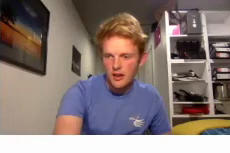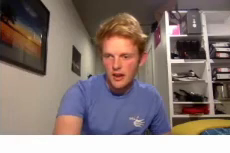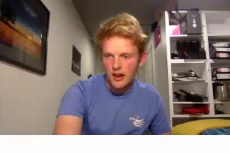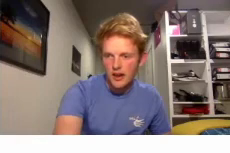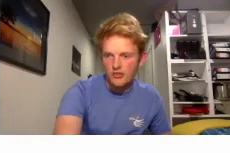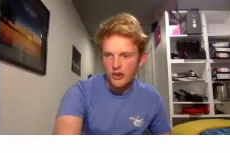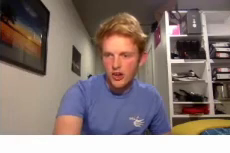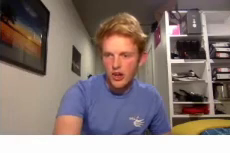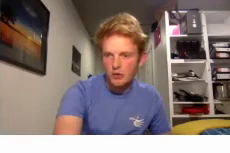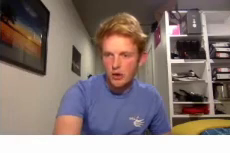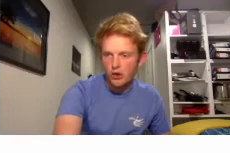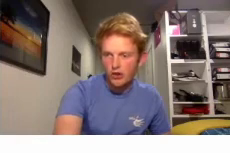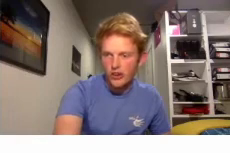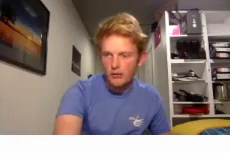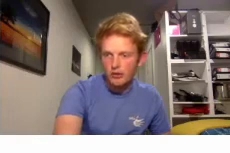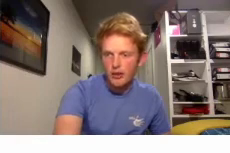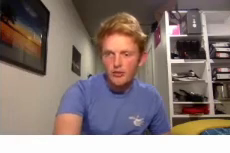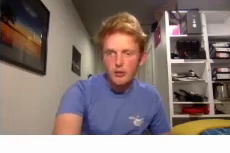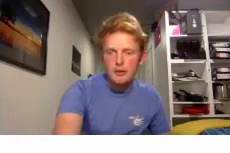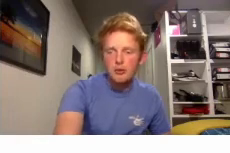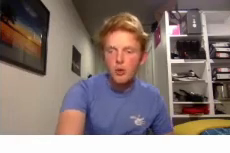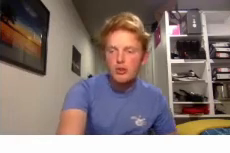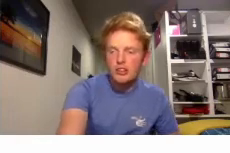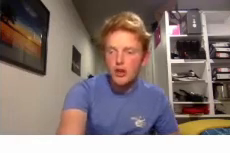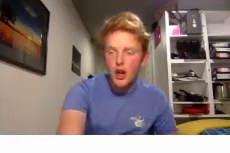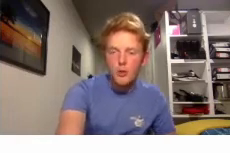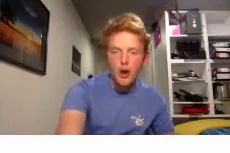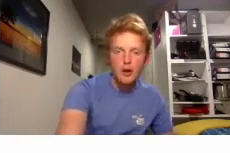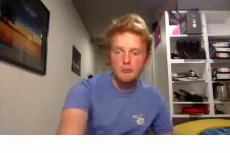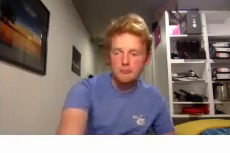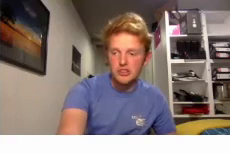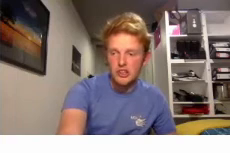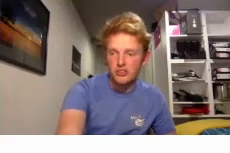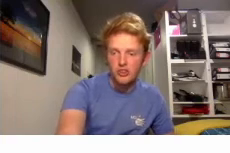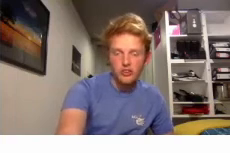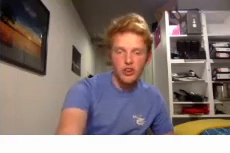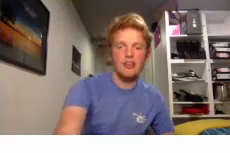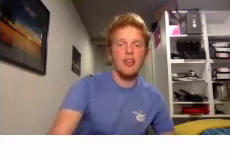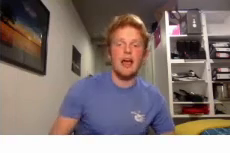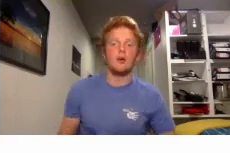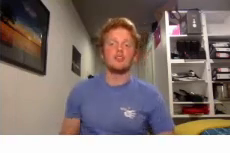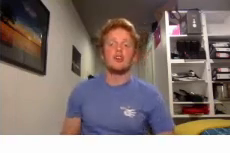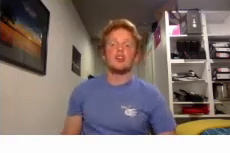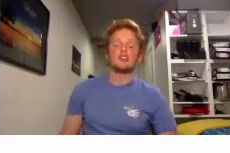And on the second thing the people that already know British Sign Language so